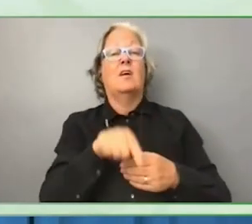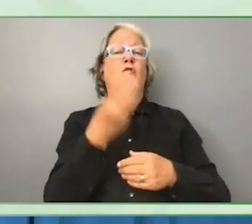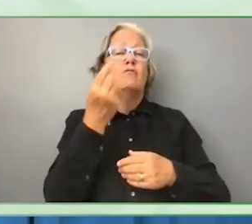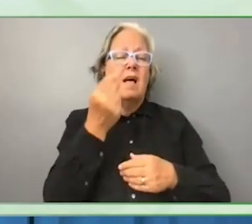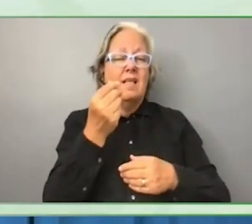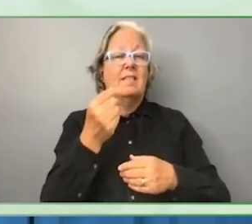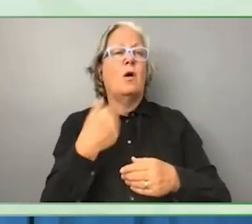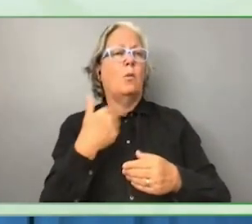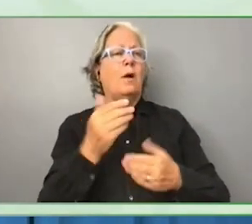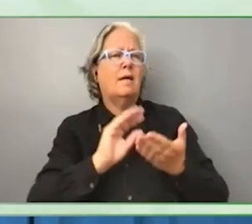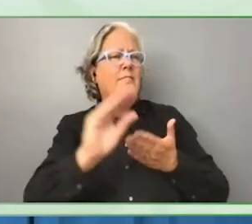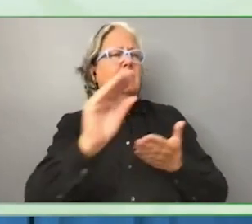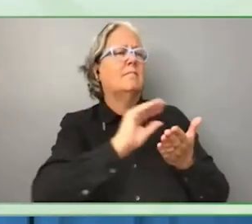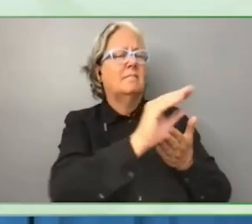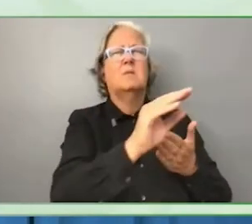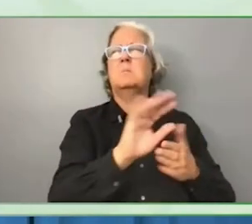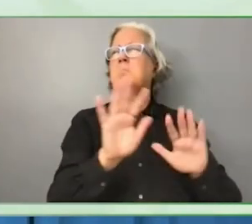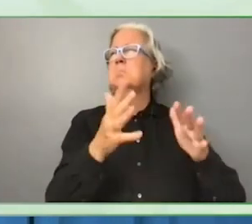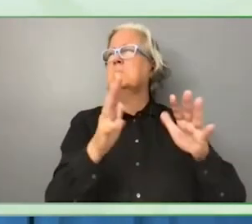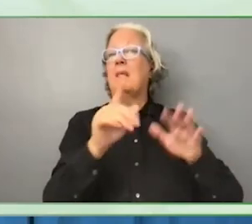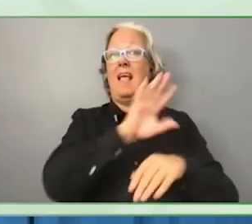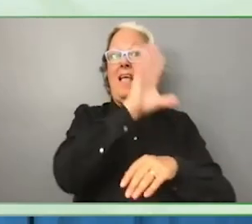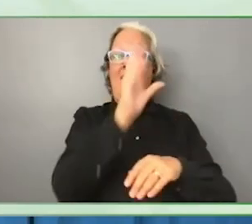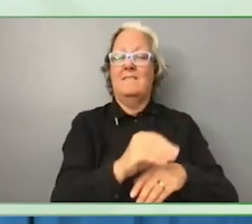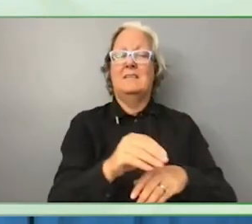I will name them now.